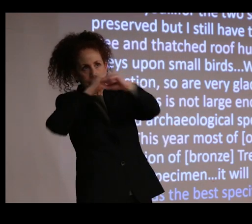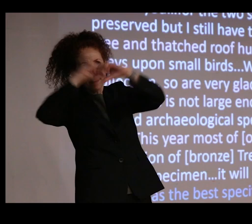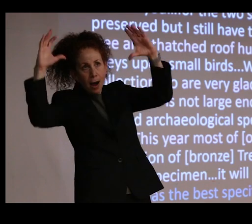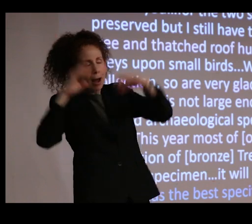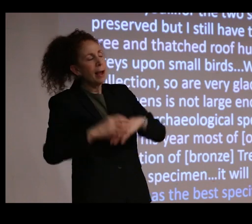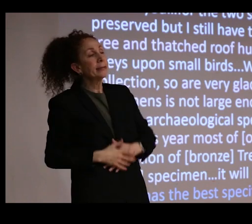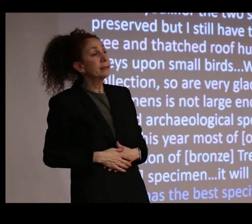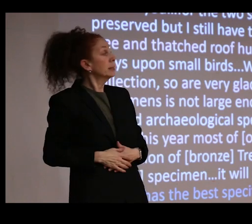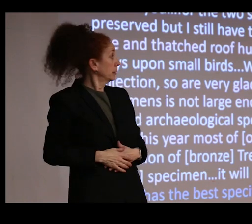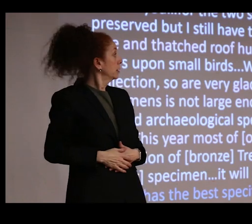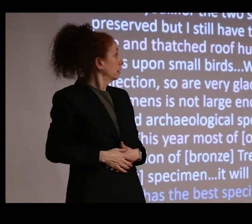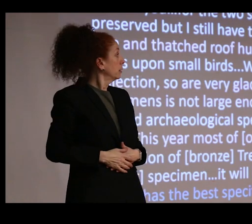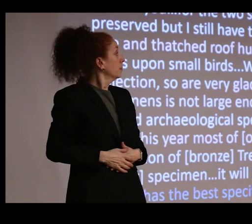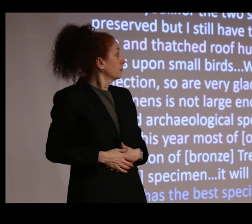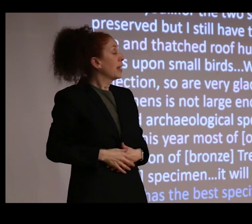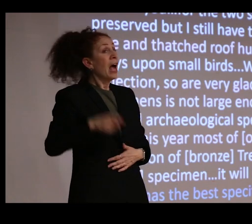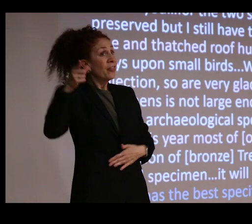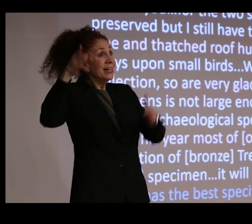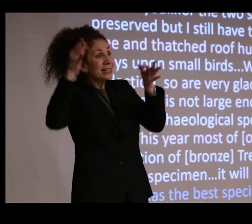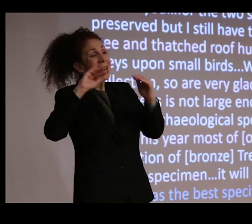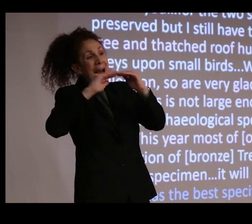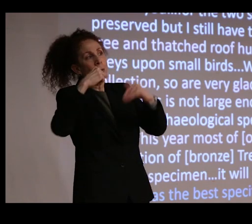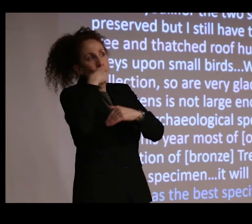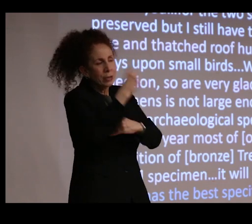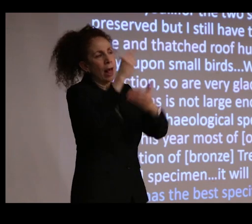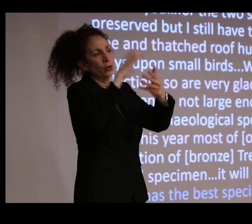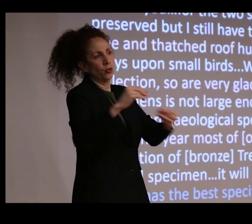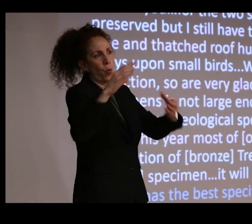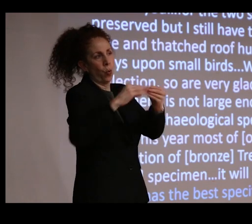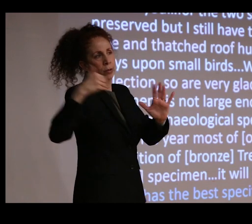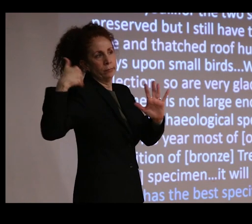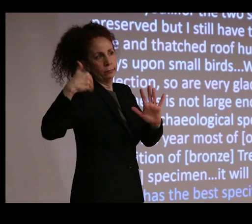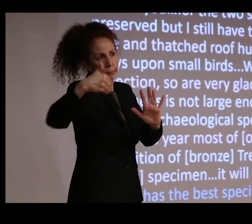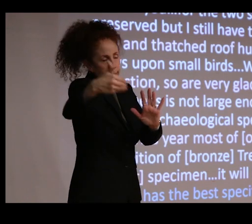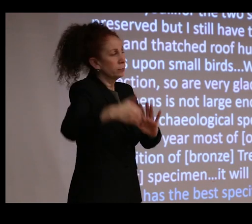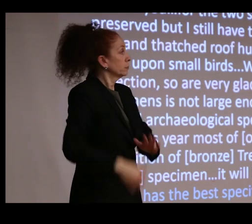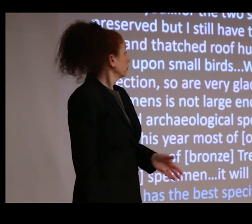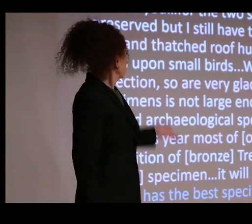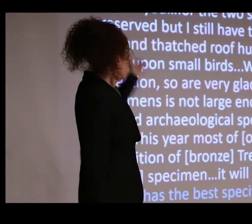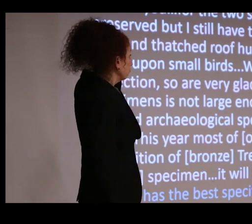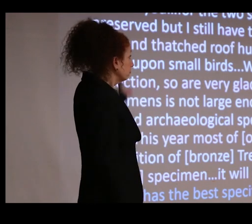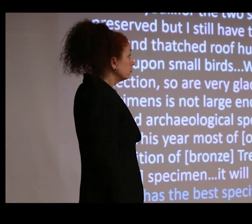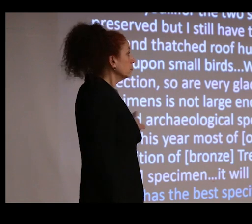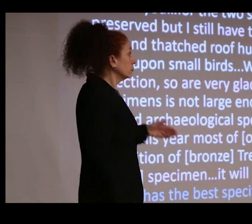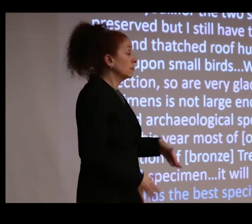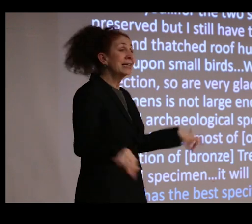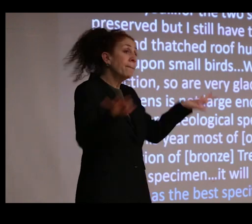and decide how they're going to tell certain stories. And this is all the more important, I think, to keep in mind when we're